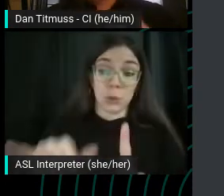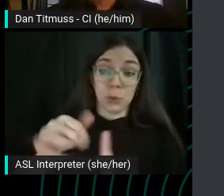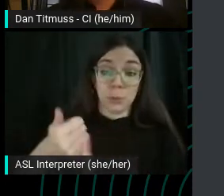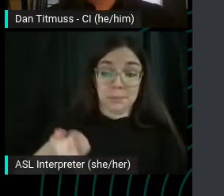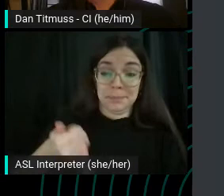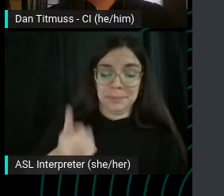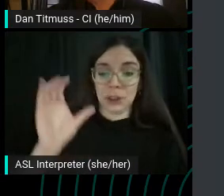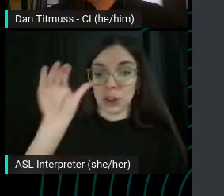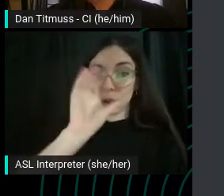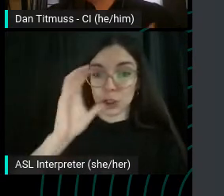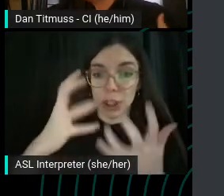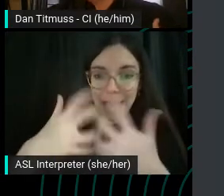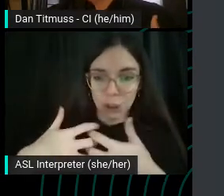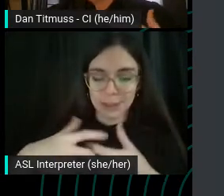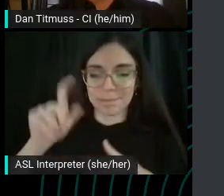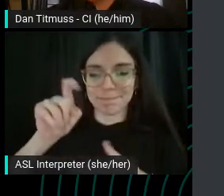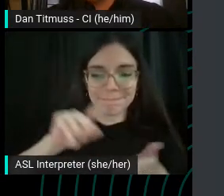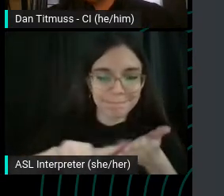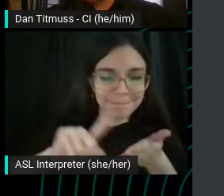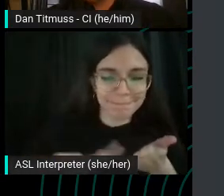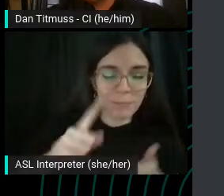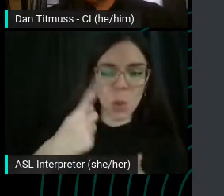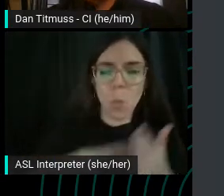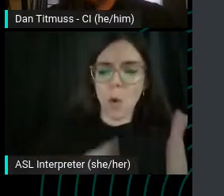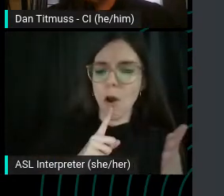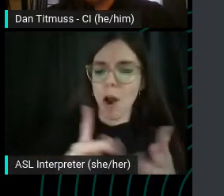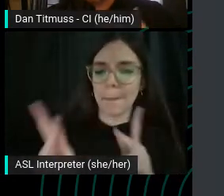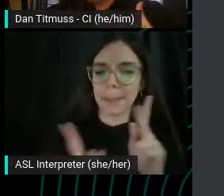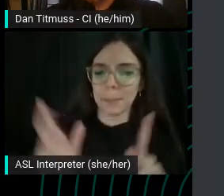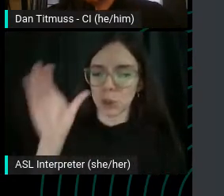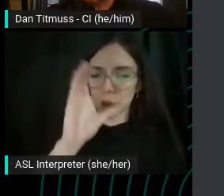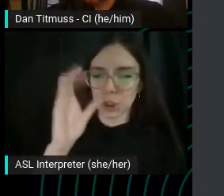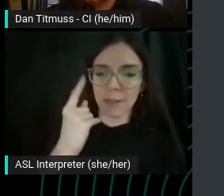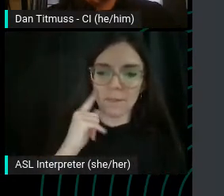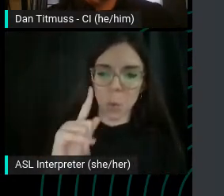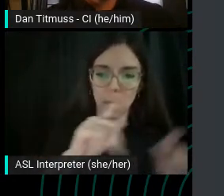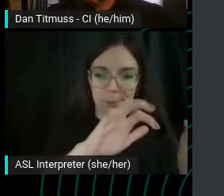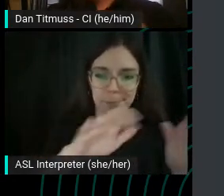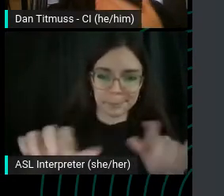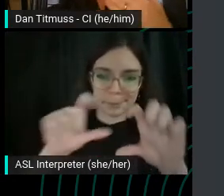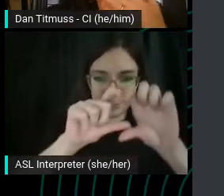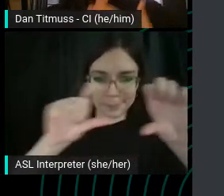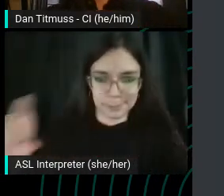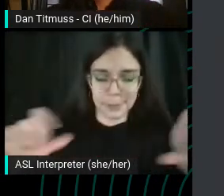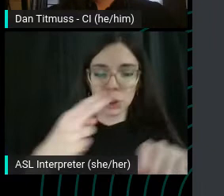We need to research people are searching for using auto completes things like the Keyword